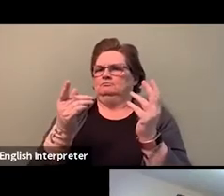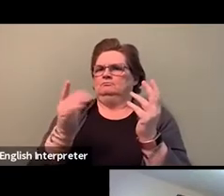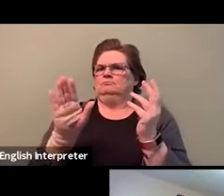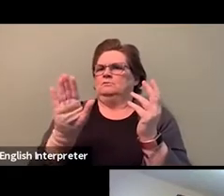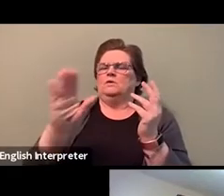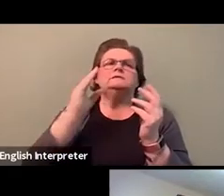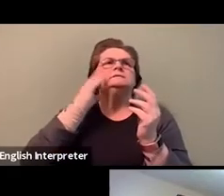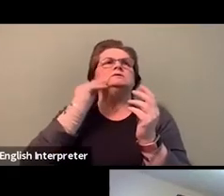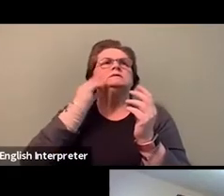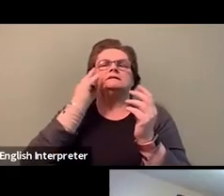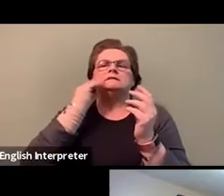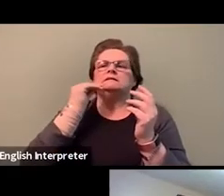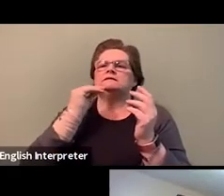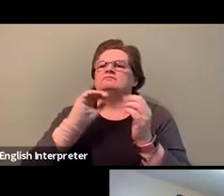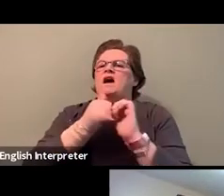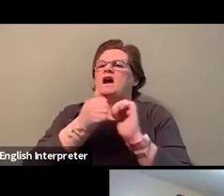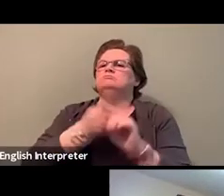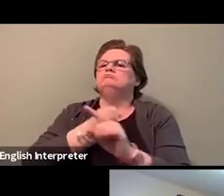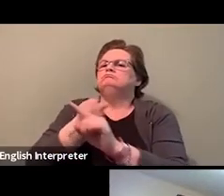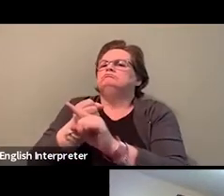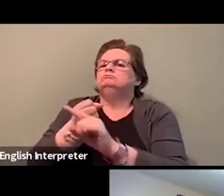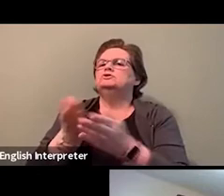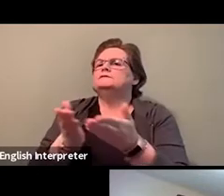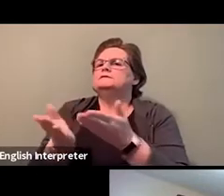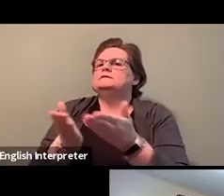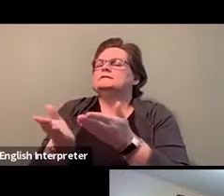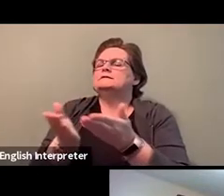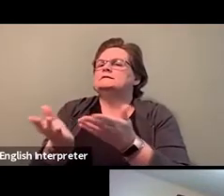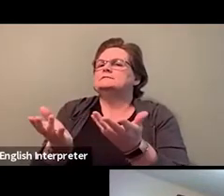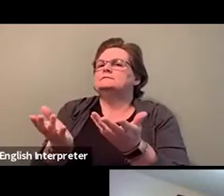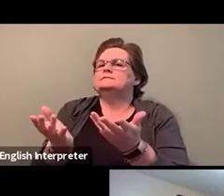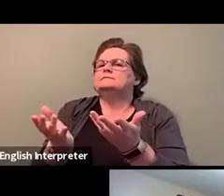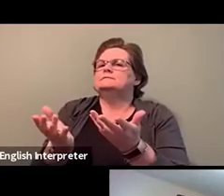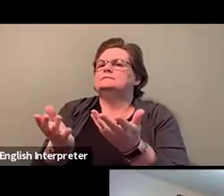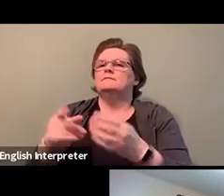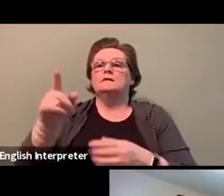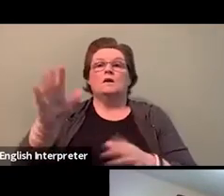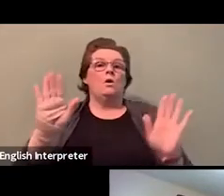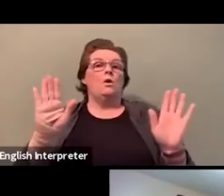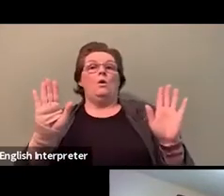So again, it's definitely not my push. I refuse to take much of the credit,